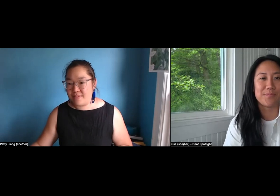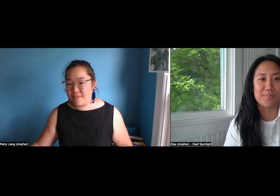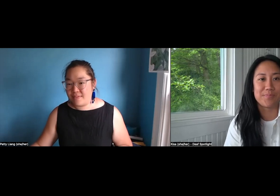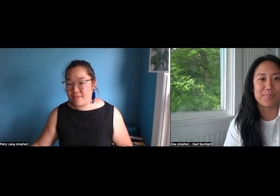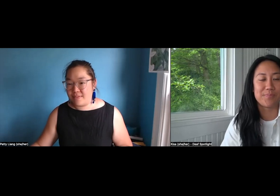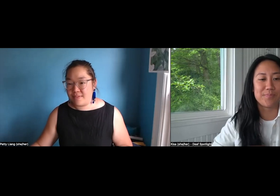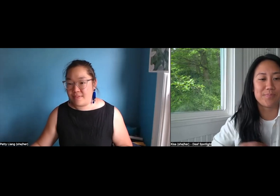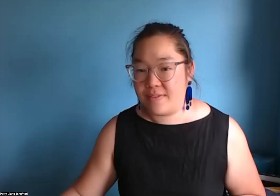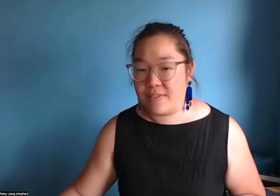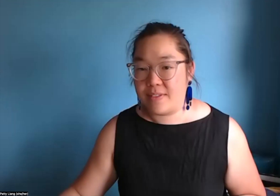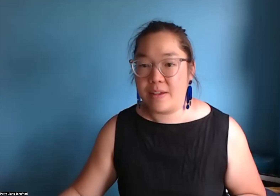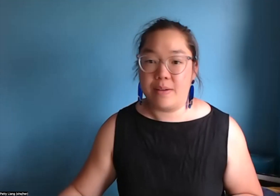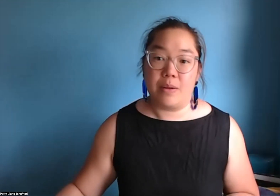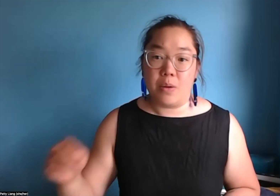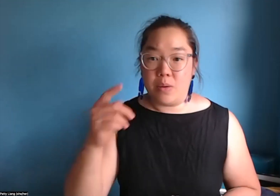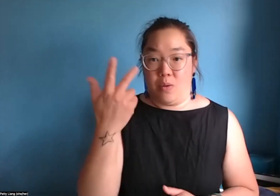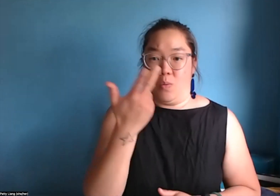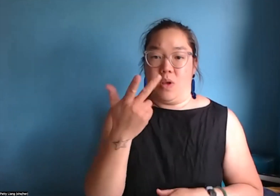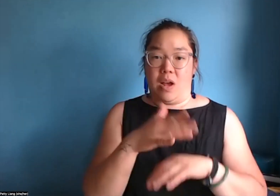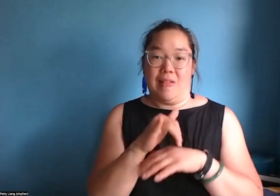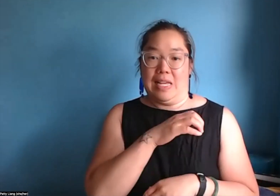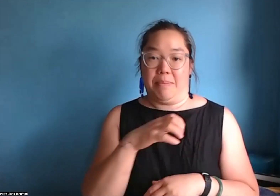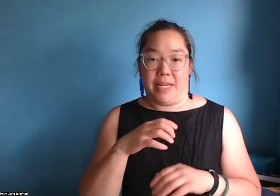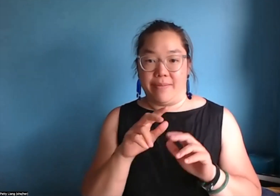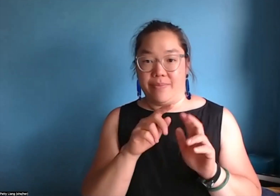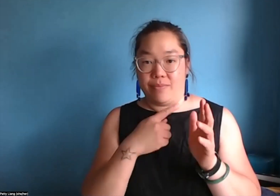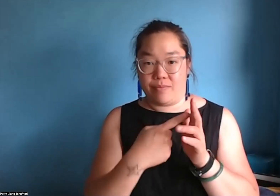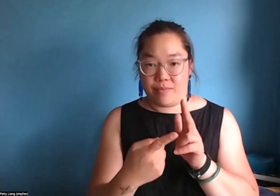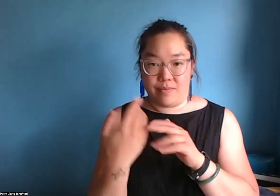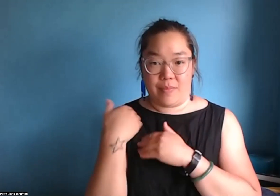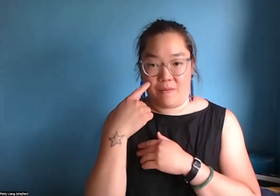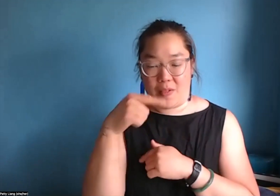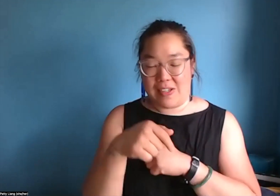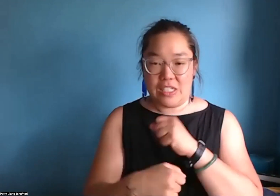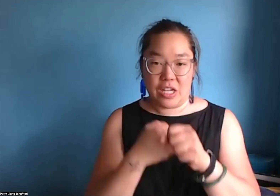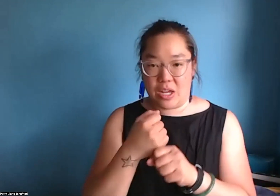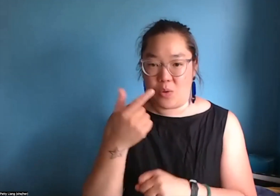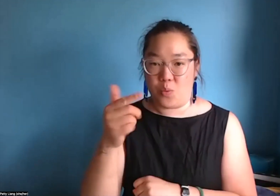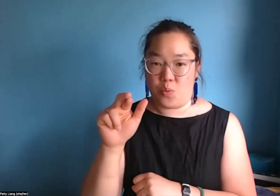Thank you, Kisa. The three of us are on the committee that